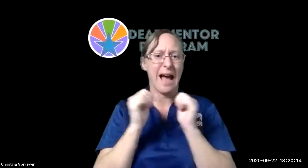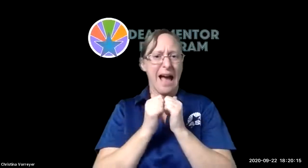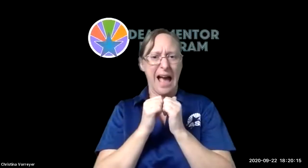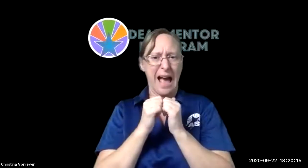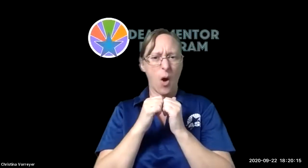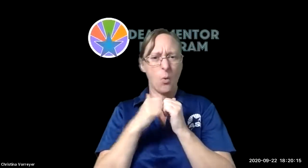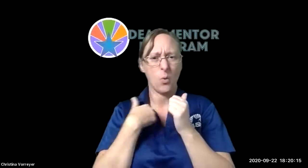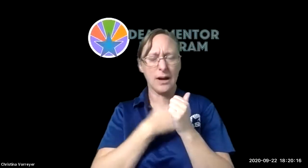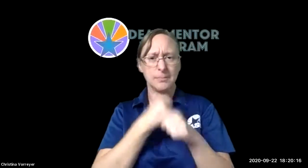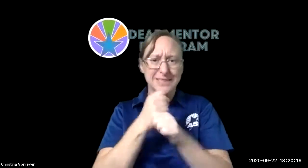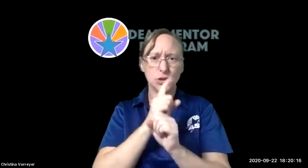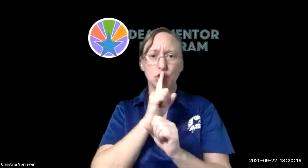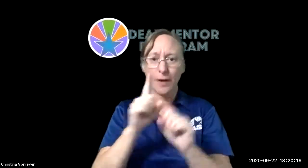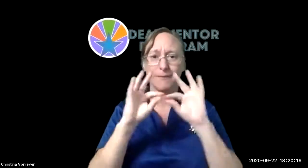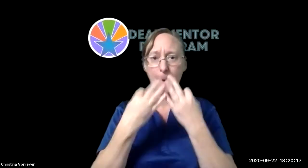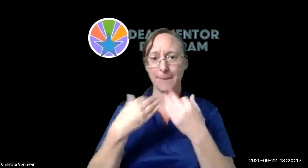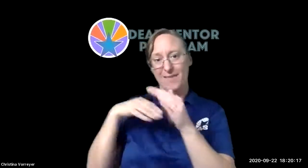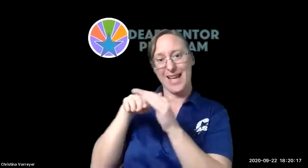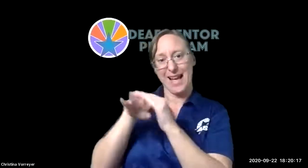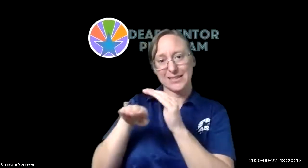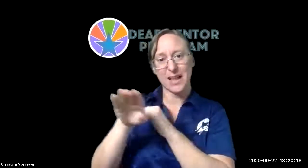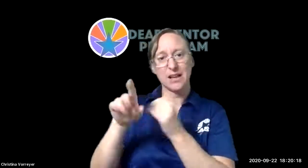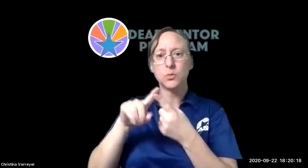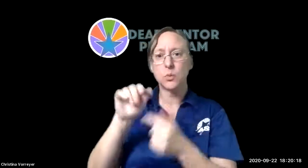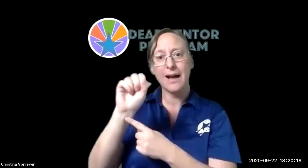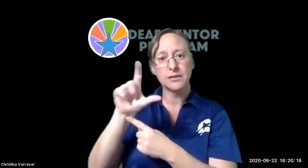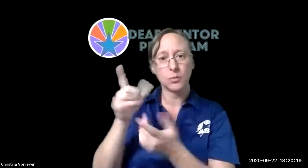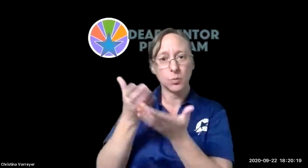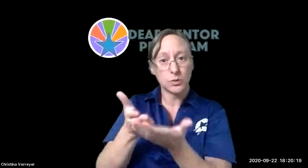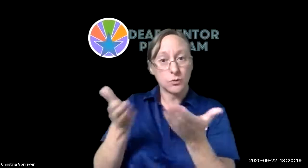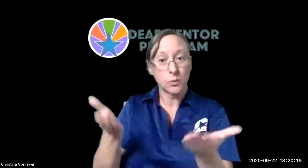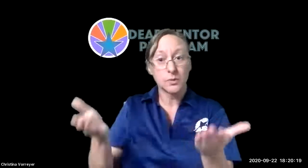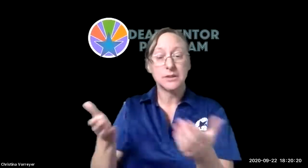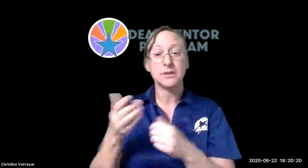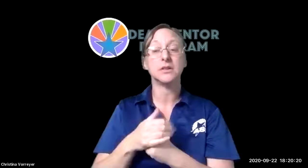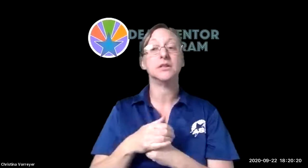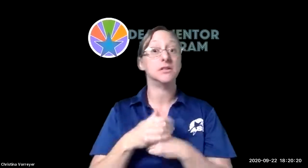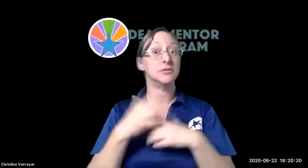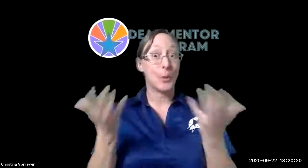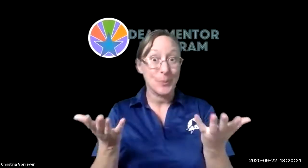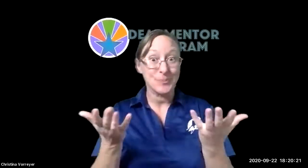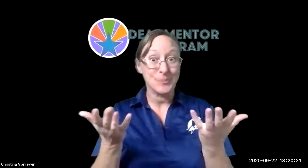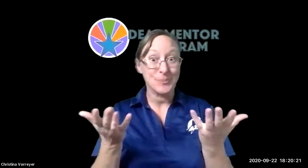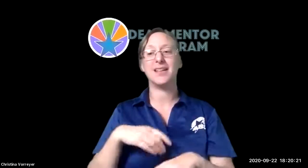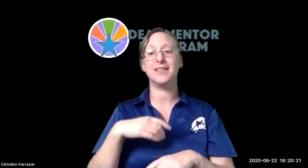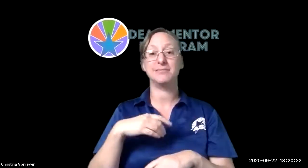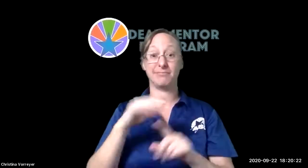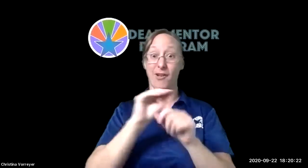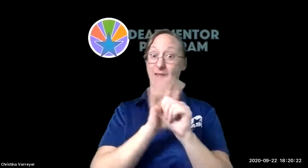to become very creative with how we ensure that families have access to the